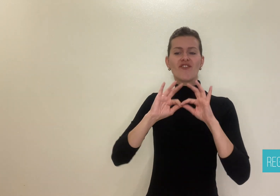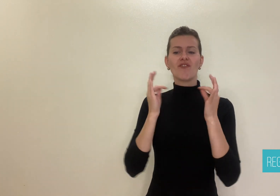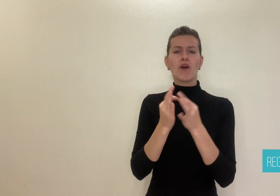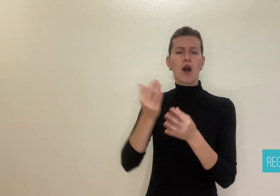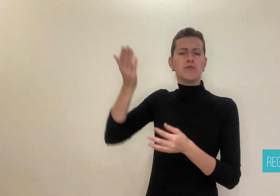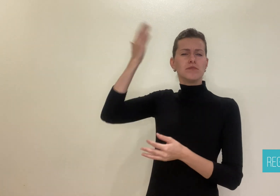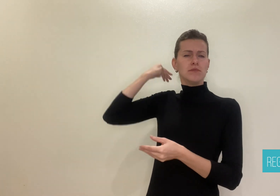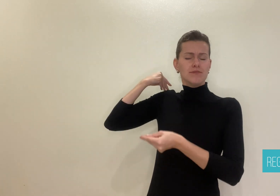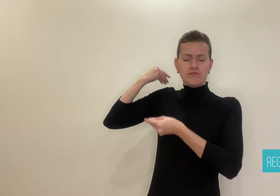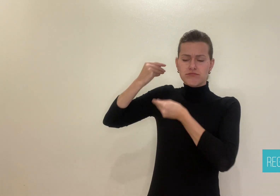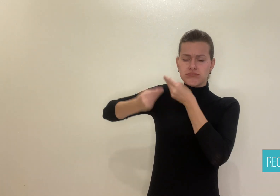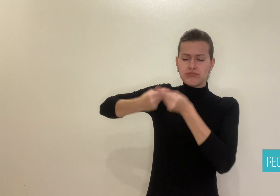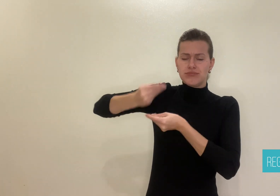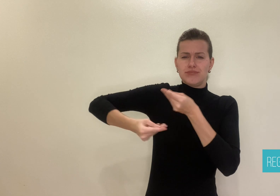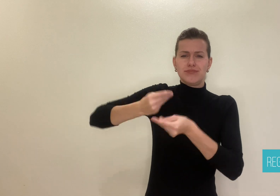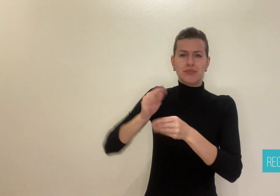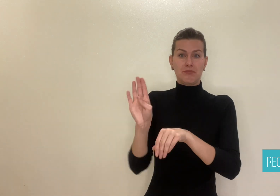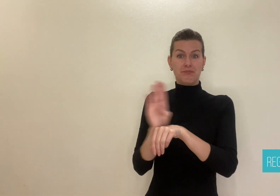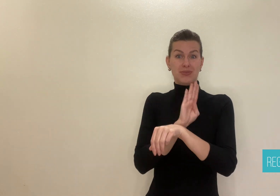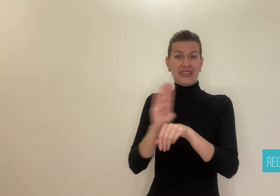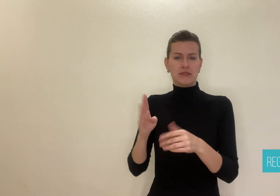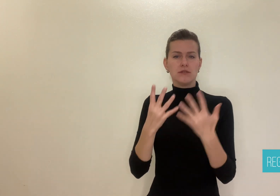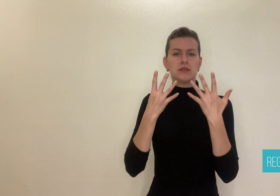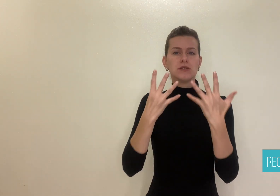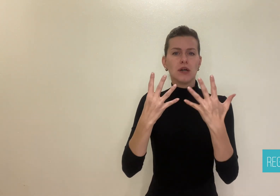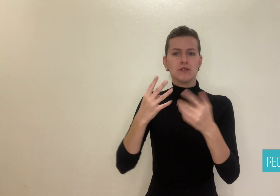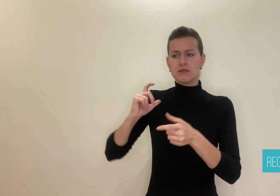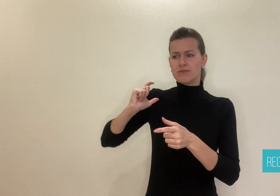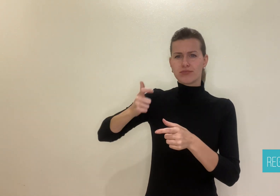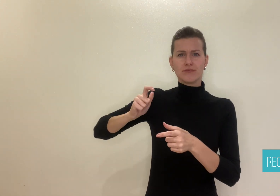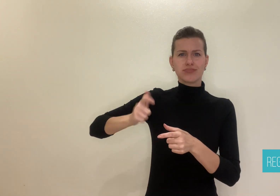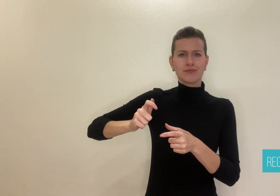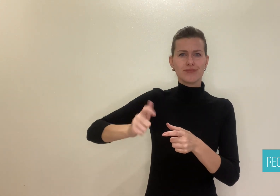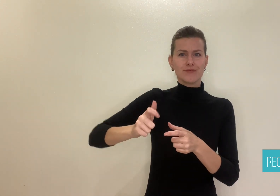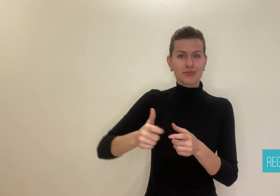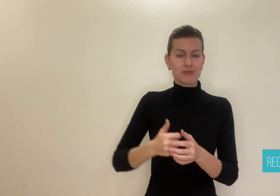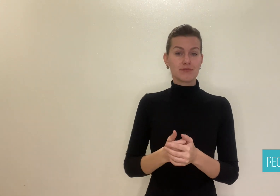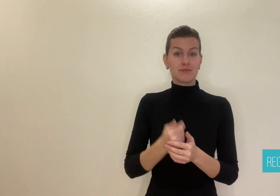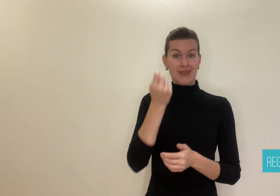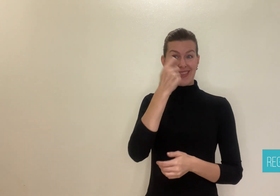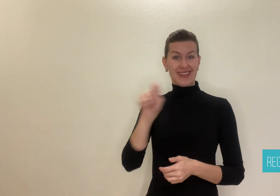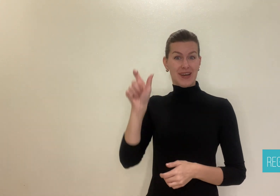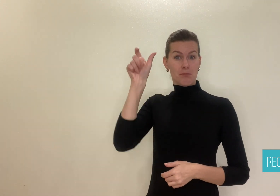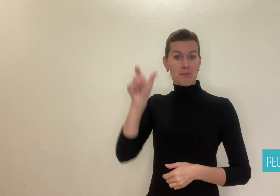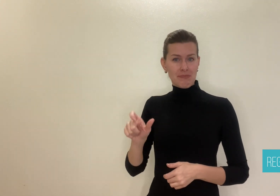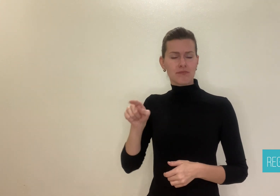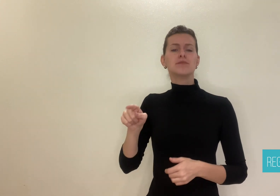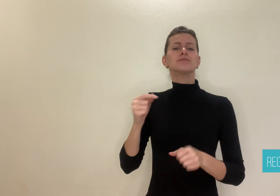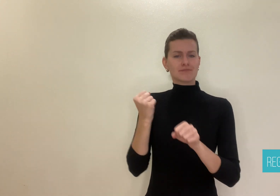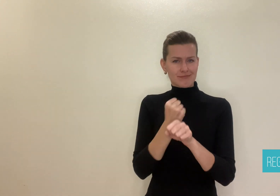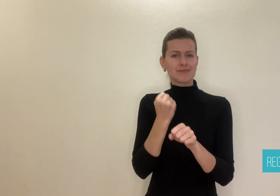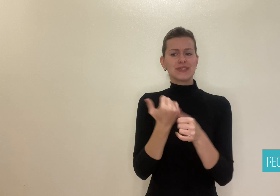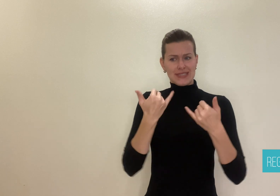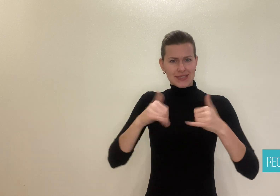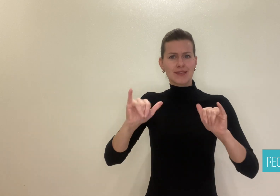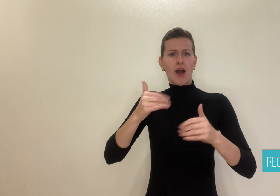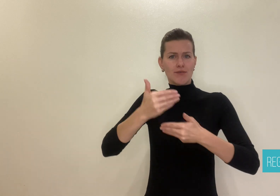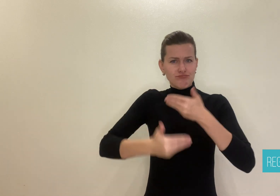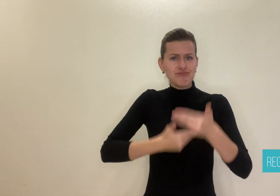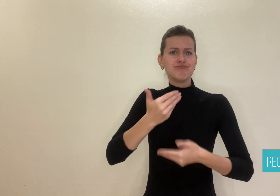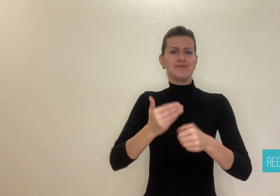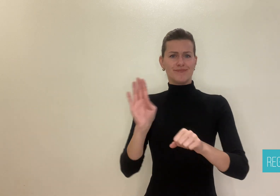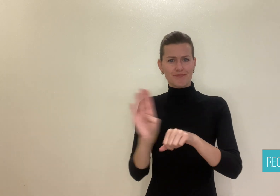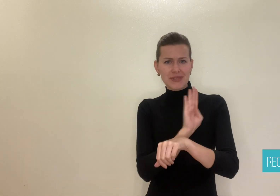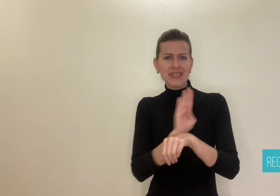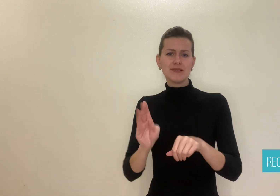of 9 generations of shoemakers, Tim continues to make wooden shoes.